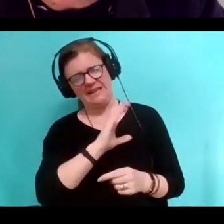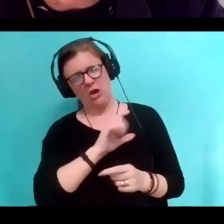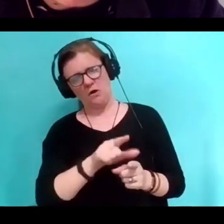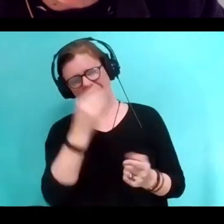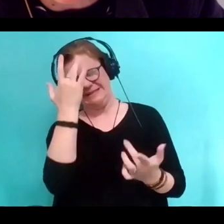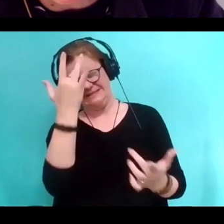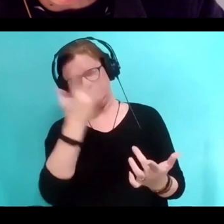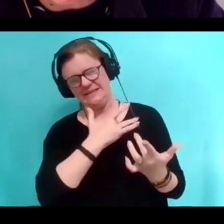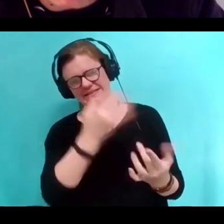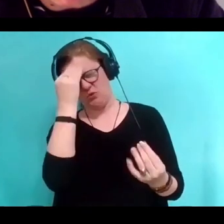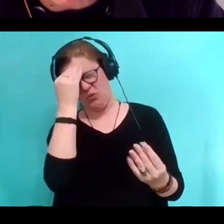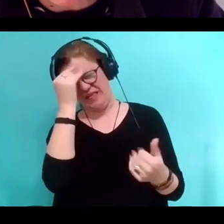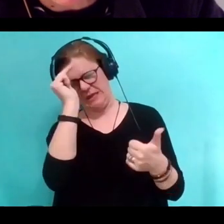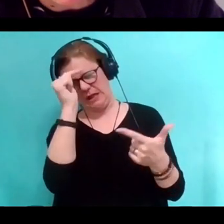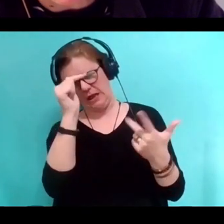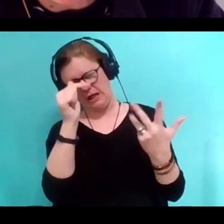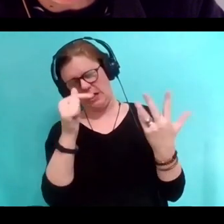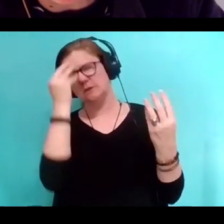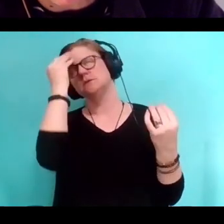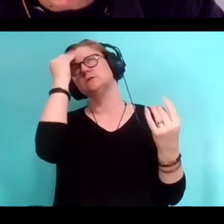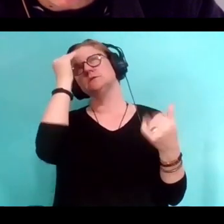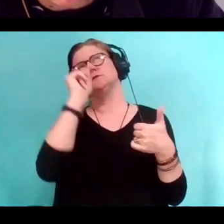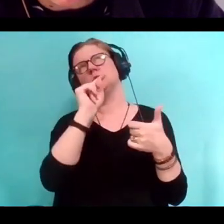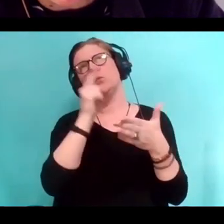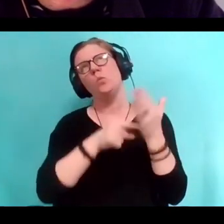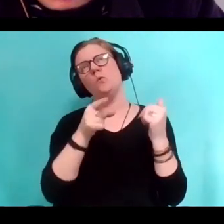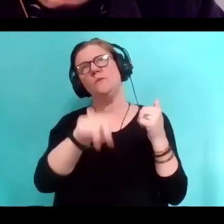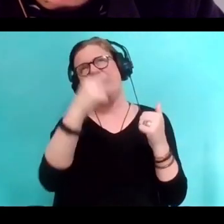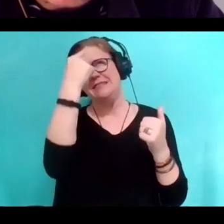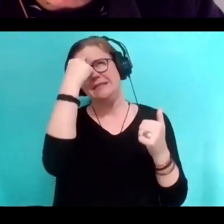of 12 or 15 things that variables that distinguish us